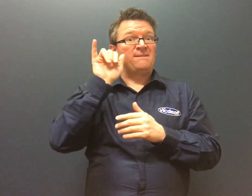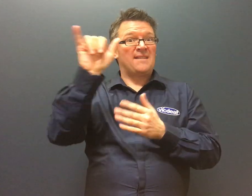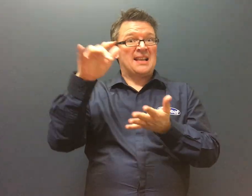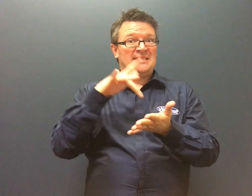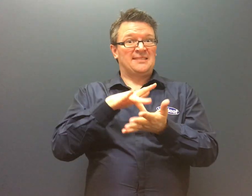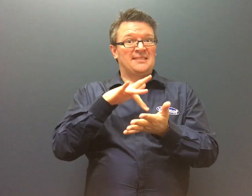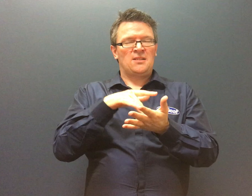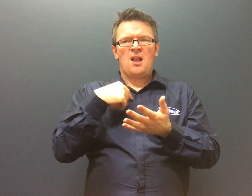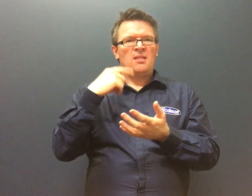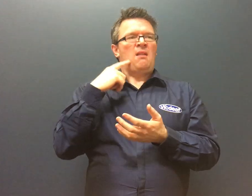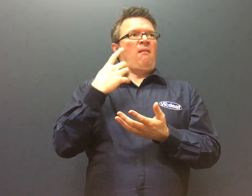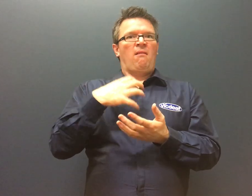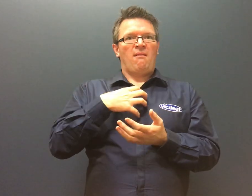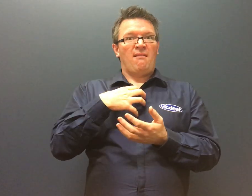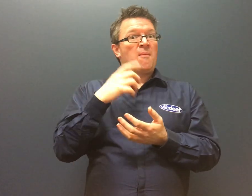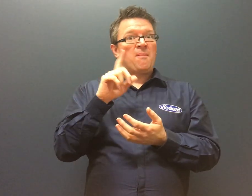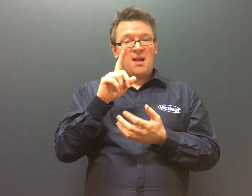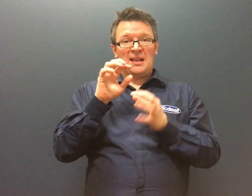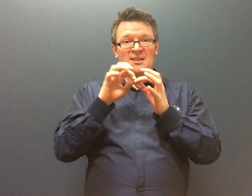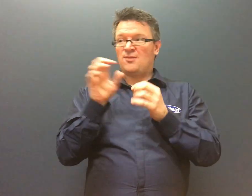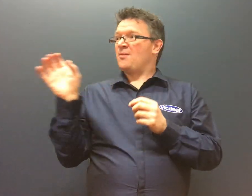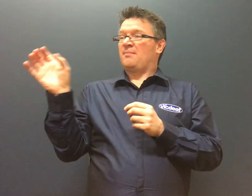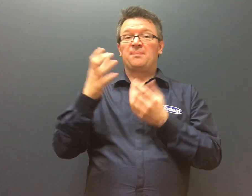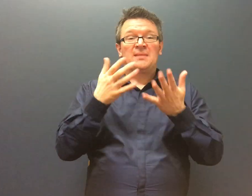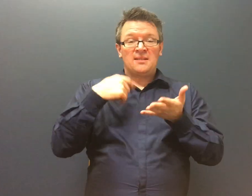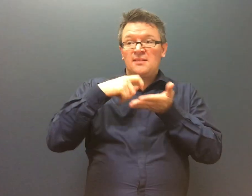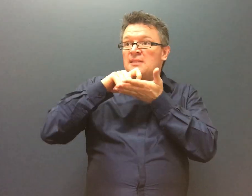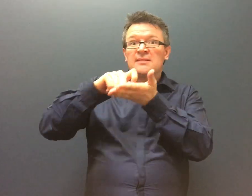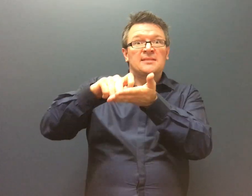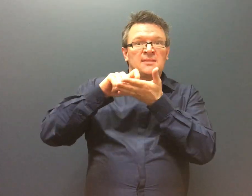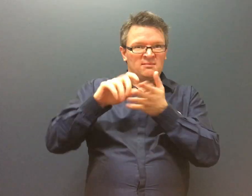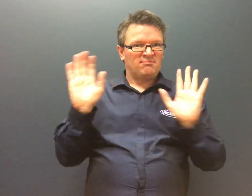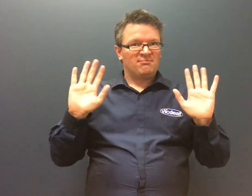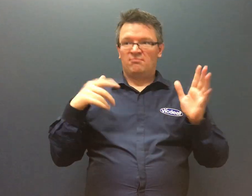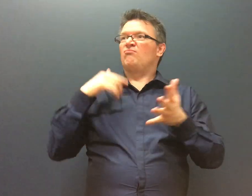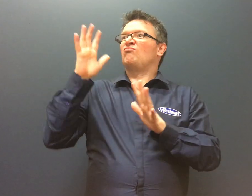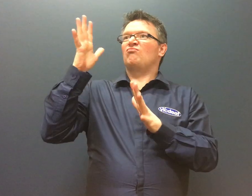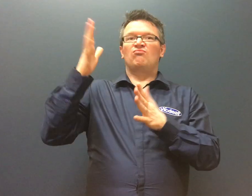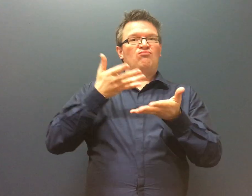to book an overseas holiday. In the past it has been a lengthy process communicating in written English.